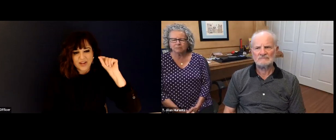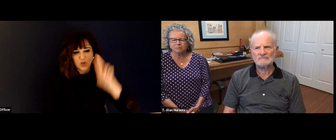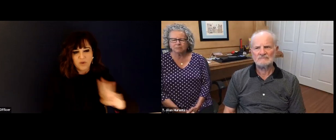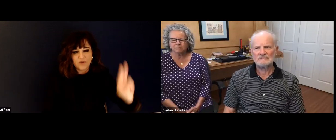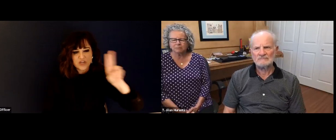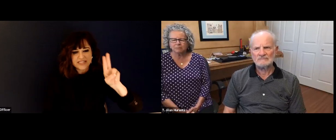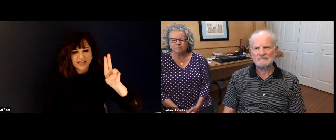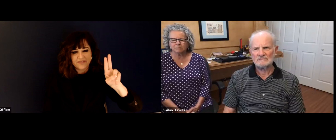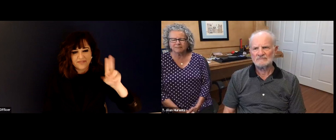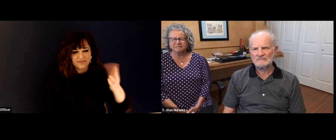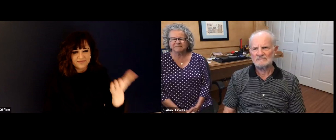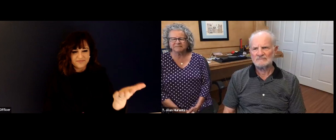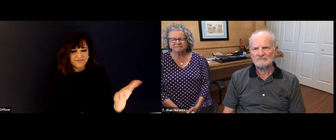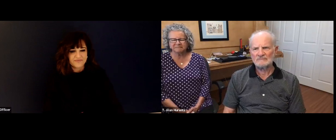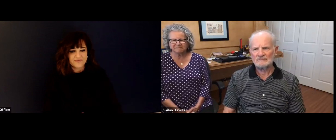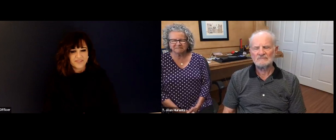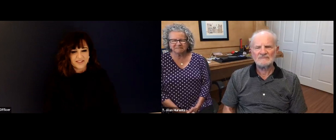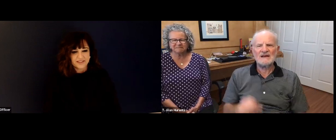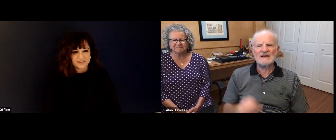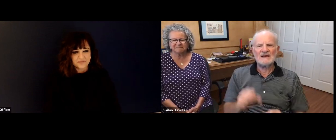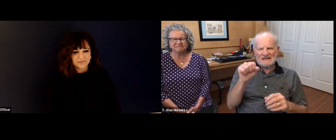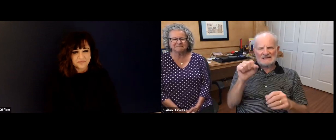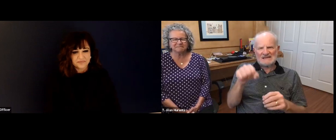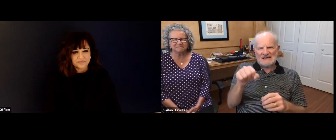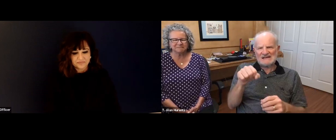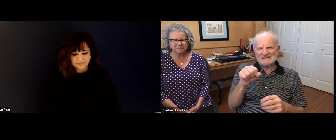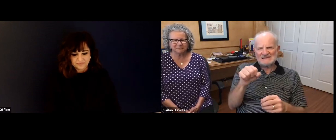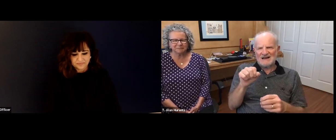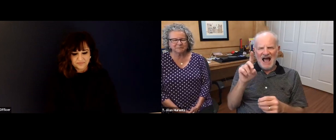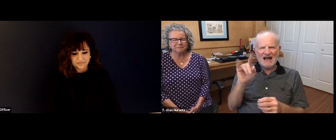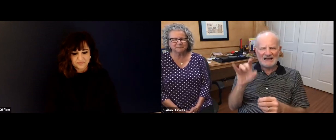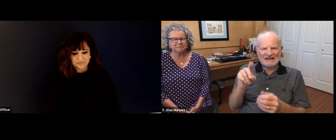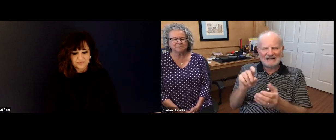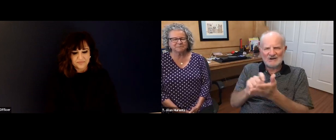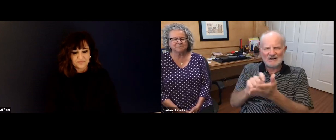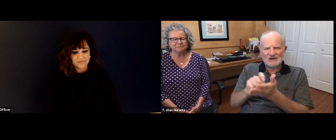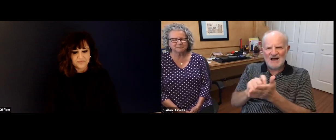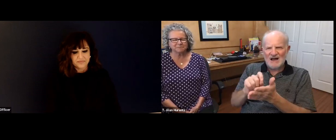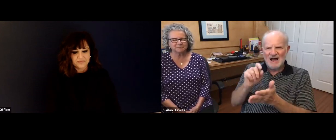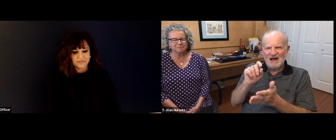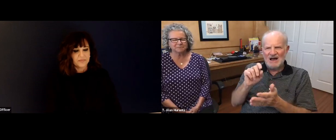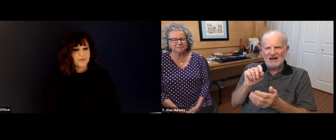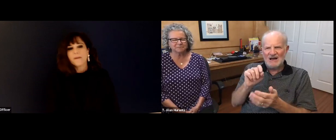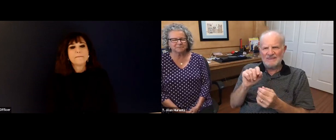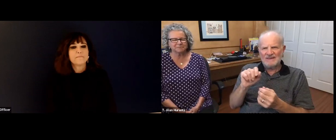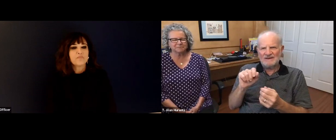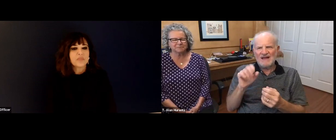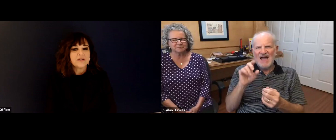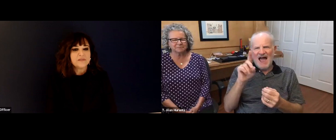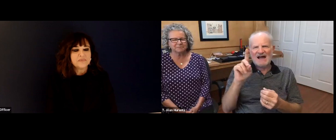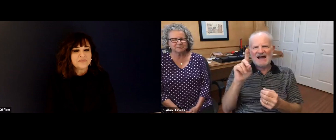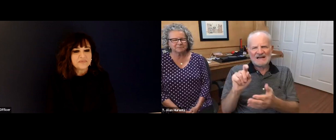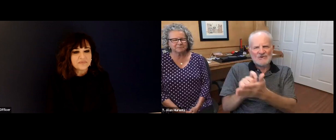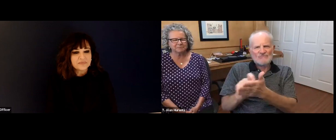that you wanted to share about the Deaf President experience at Gallaudet University?